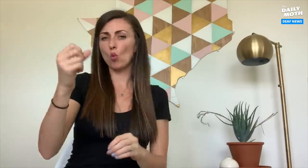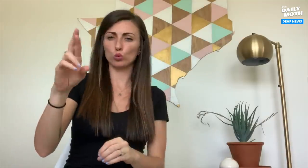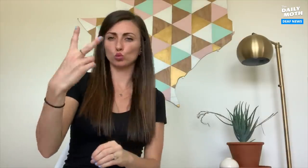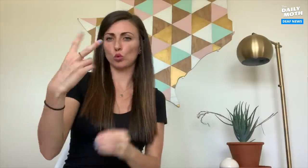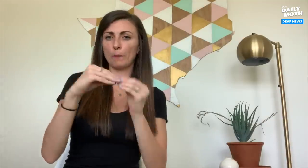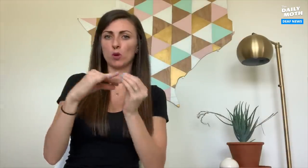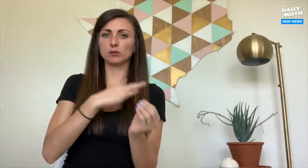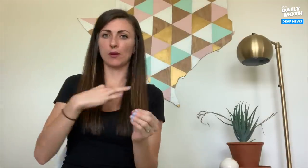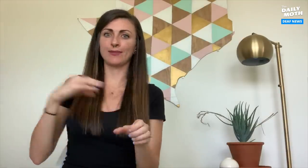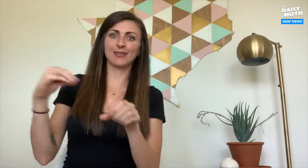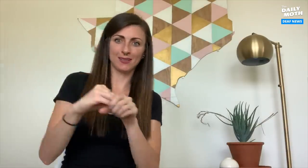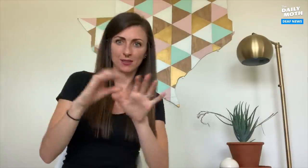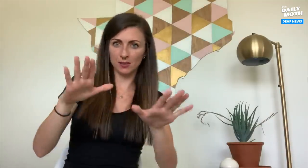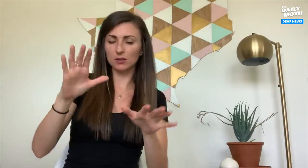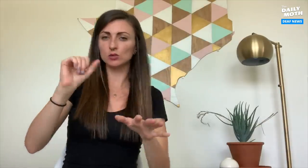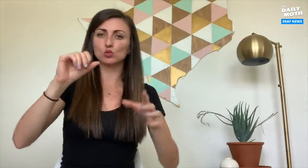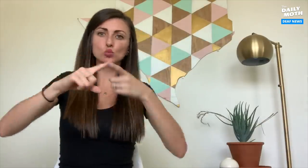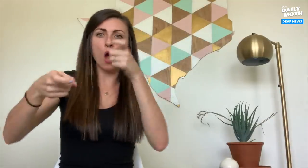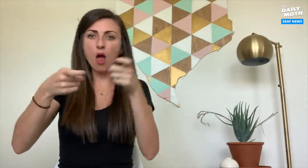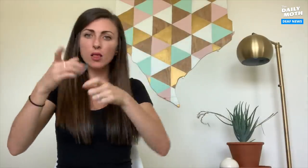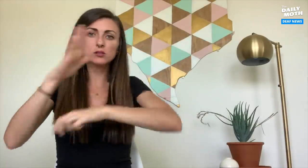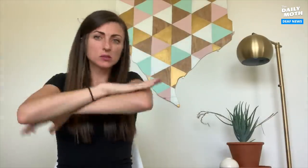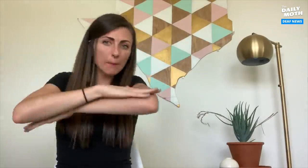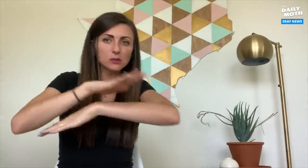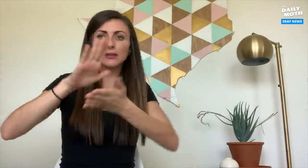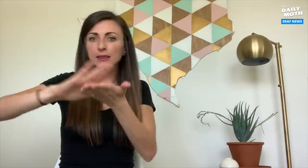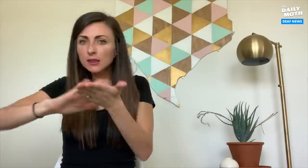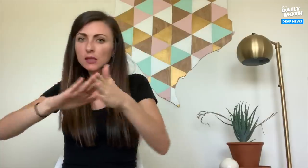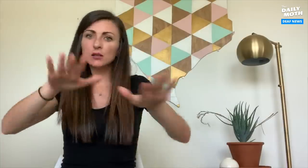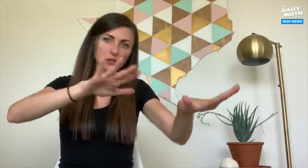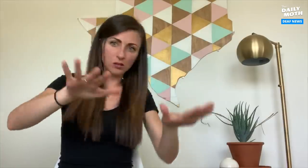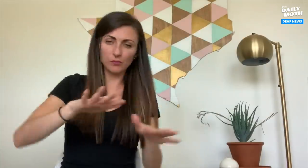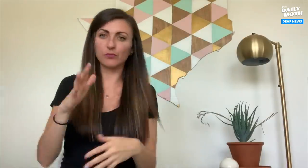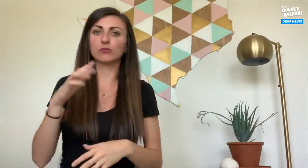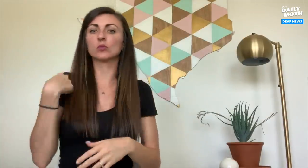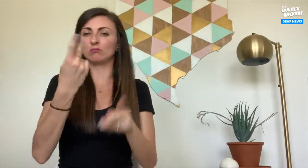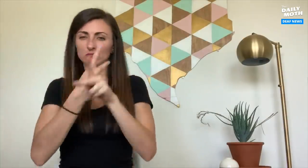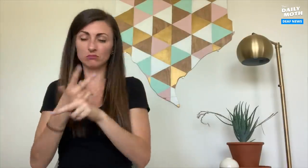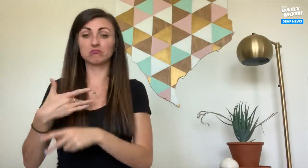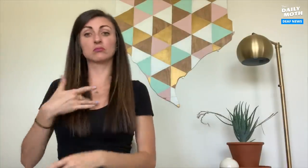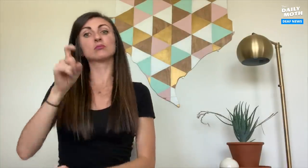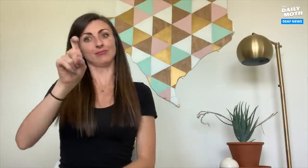1 or 2 more staff to be able to handle cleaning the tables and making sure things are in order. While we were figuring things out,